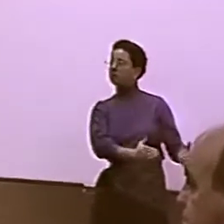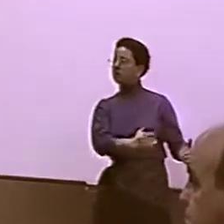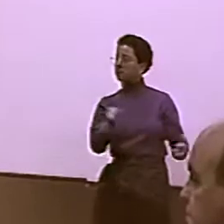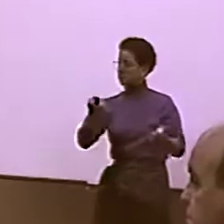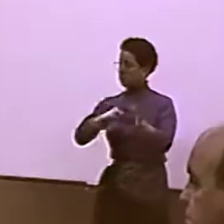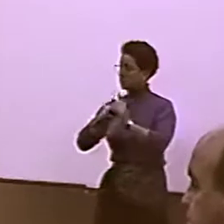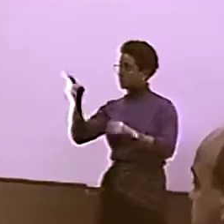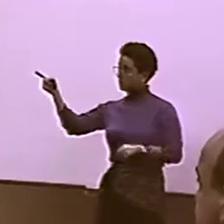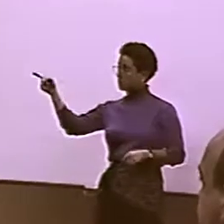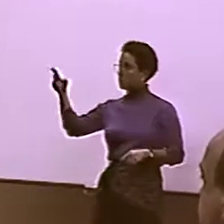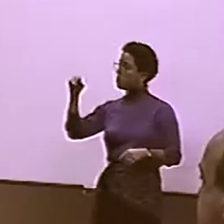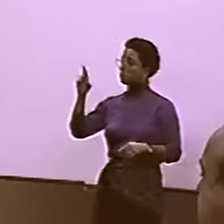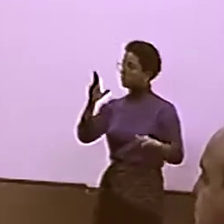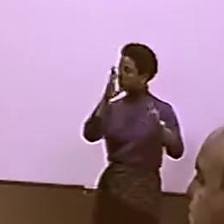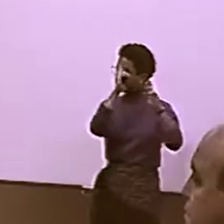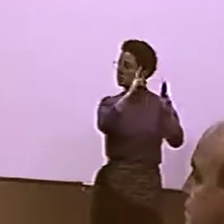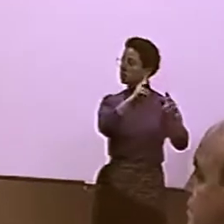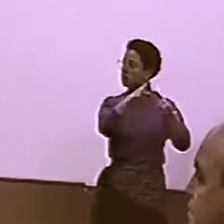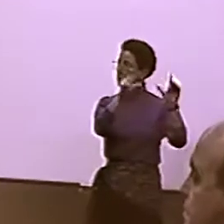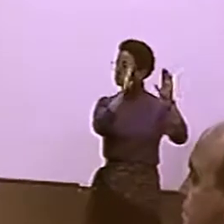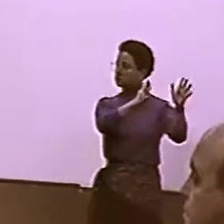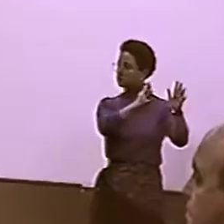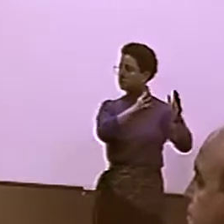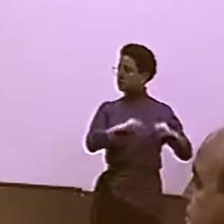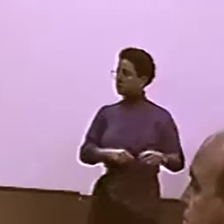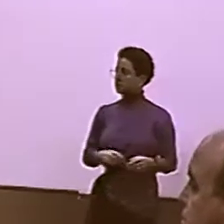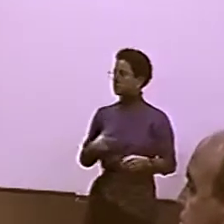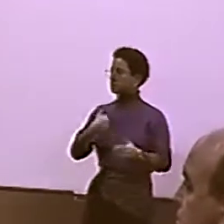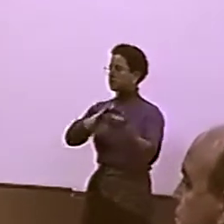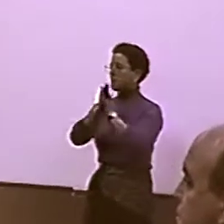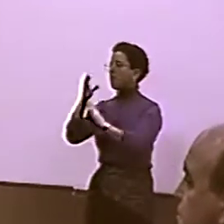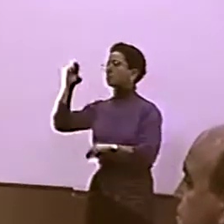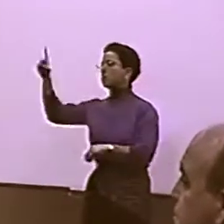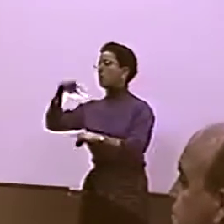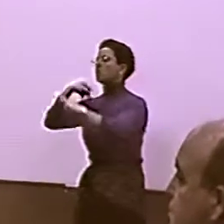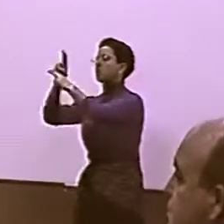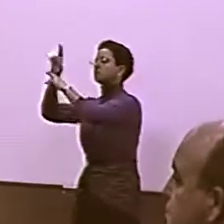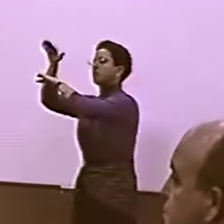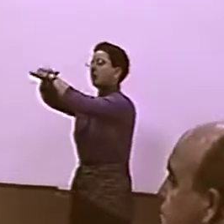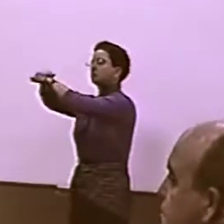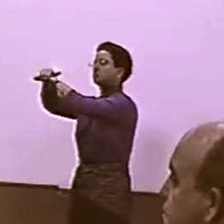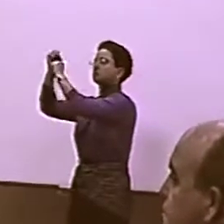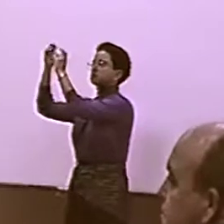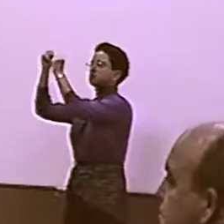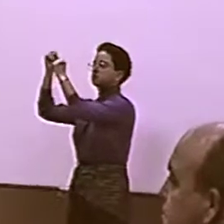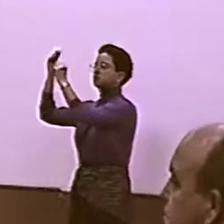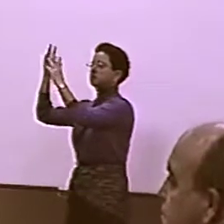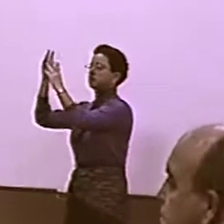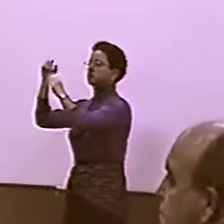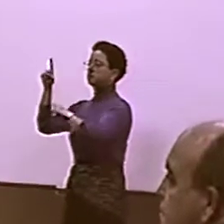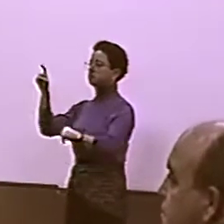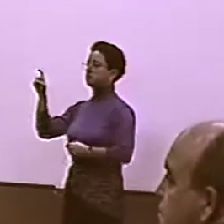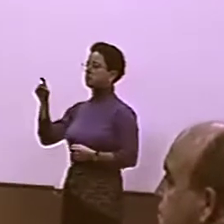...BLACK DEAF SIGN LANGUAGE. YOU FEEL AS THAT IT'S-- THAT THAT MIGHT BE ACCEPTED